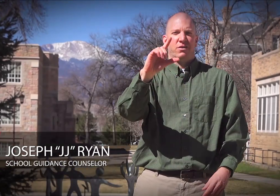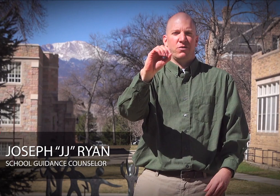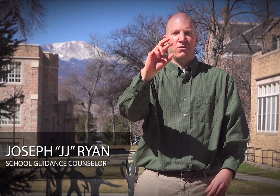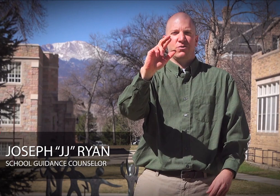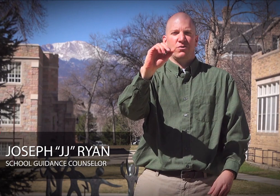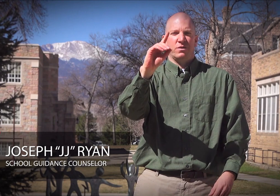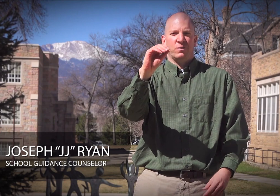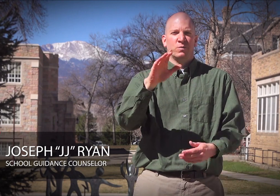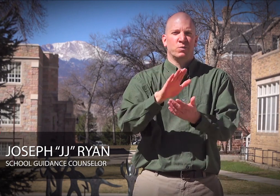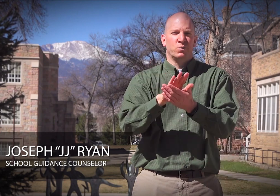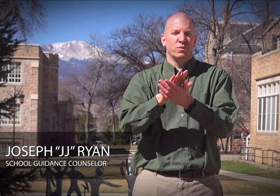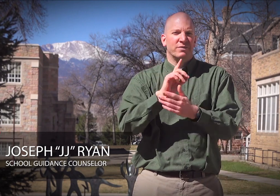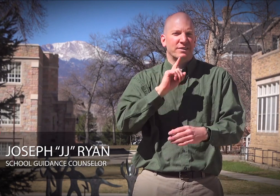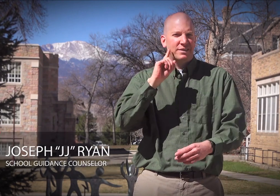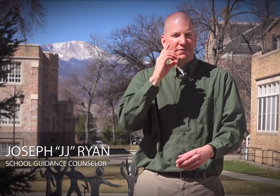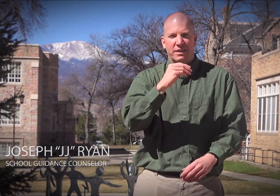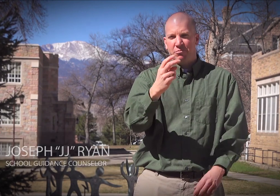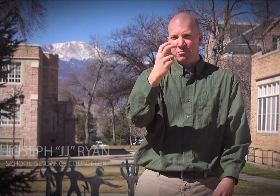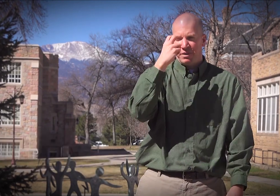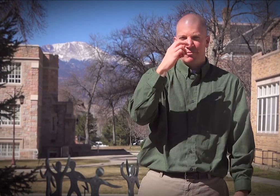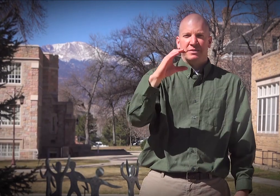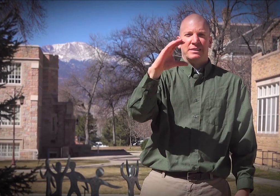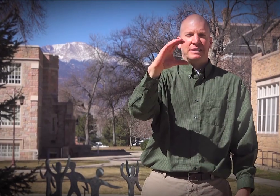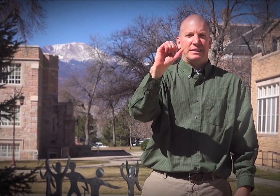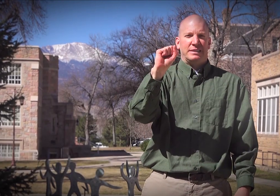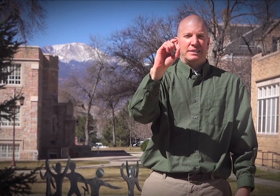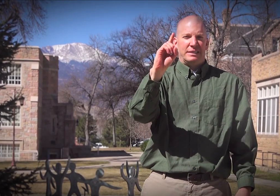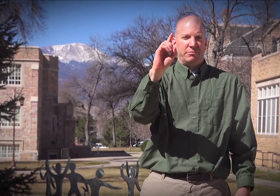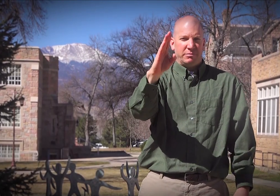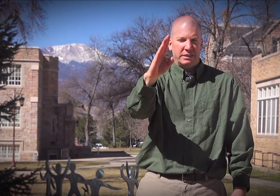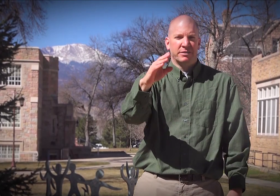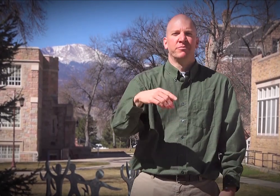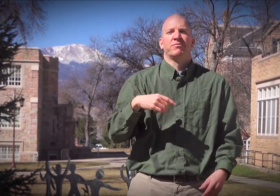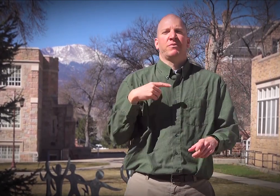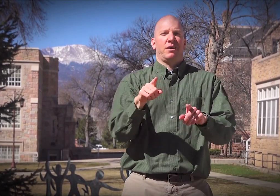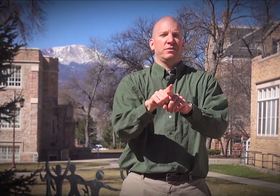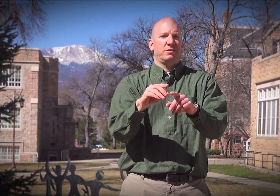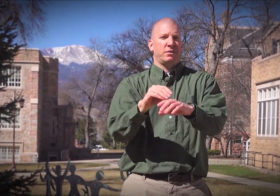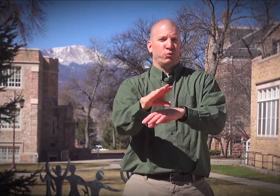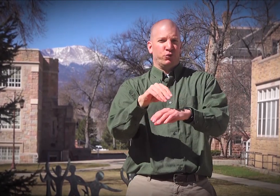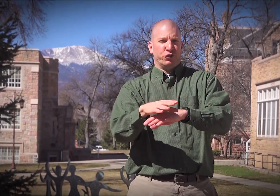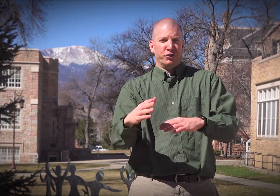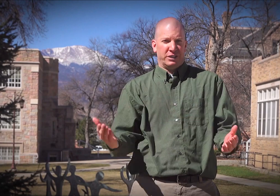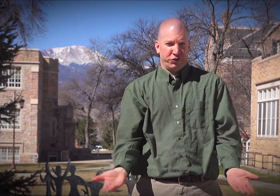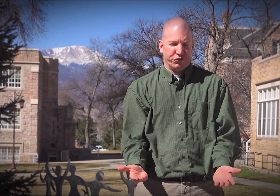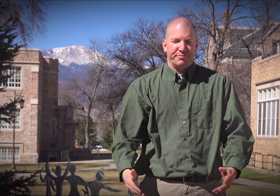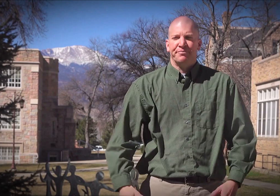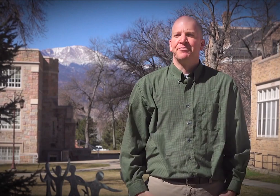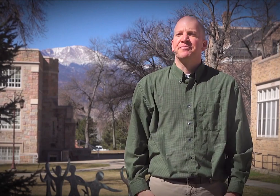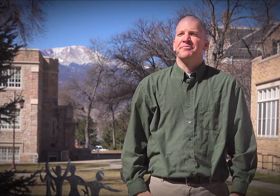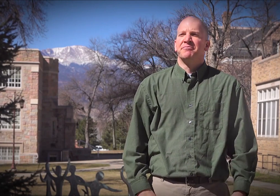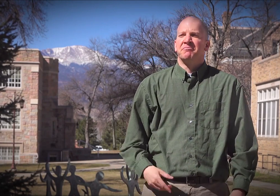School for the Deaf and the Blind as a counselor.